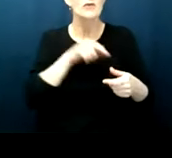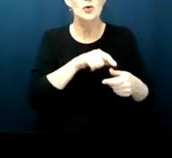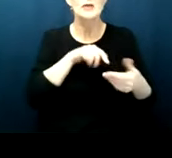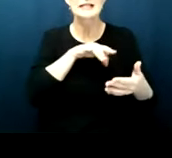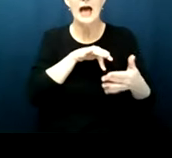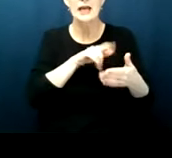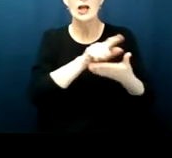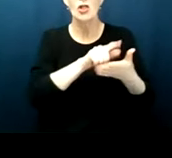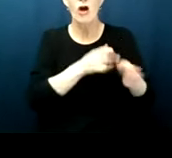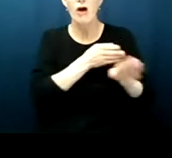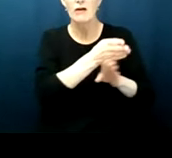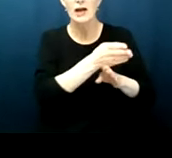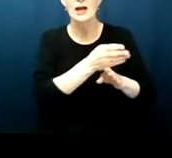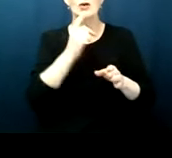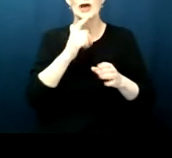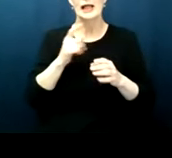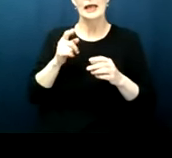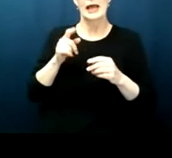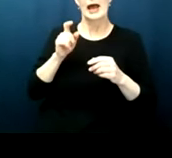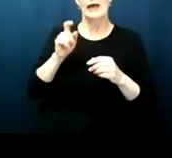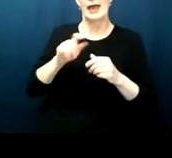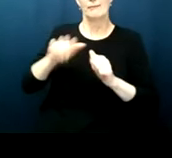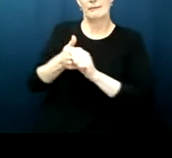is the most difficult thing to prove you have to prove what's in someone's head and heart